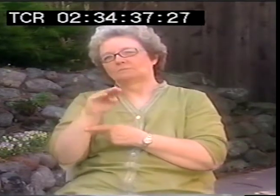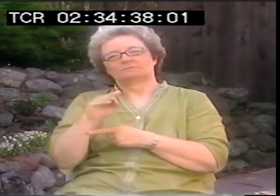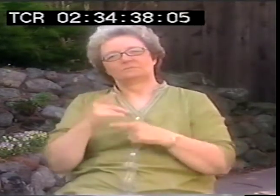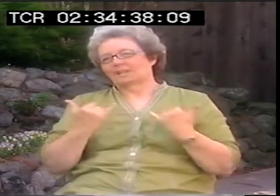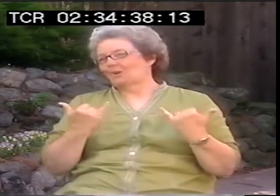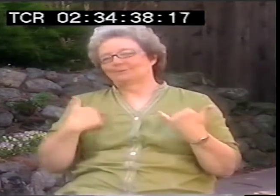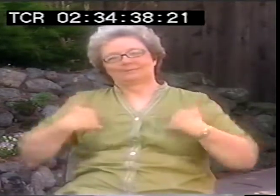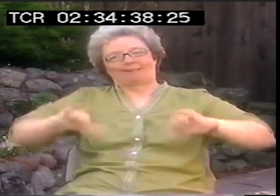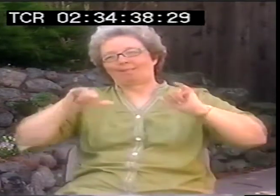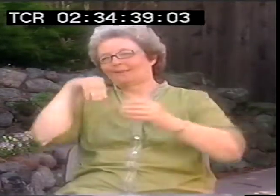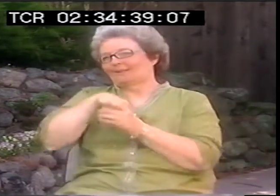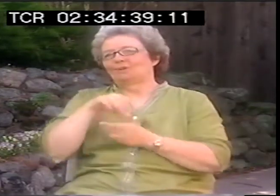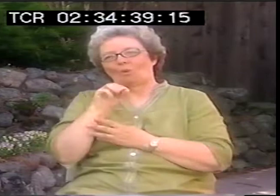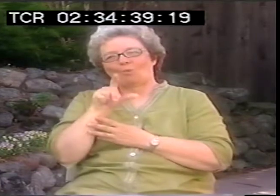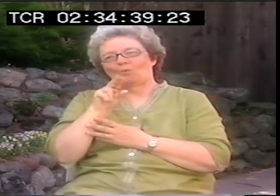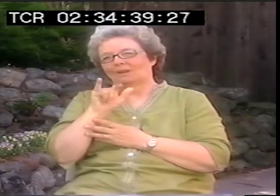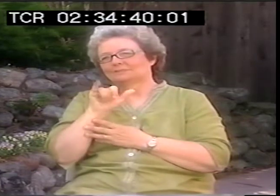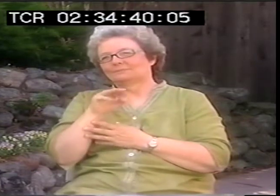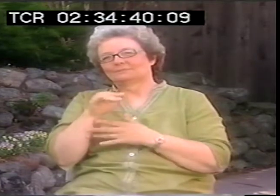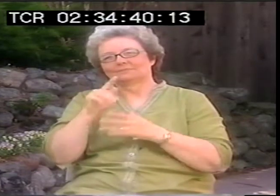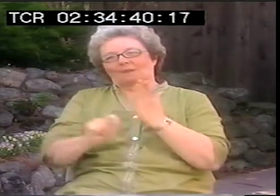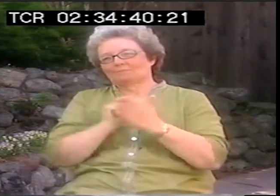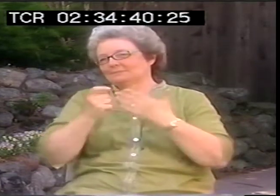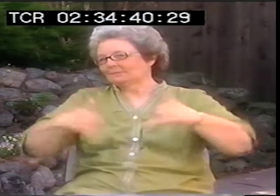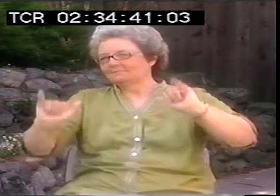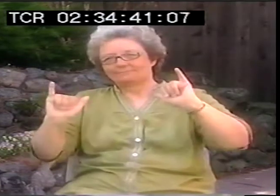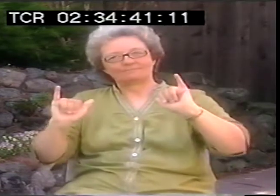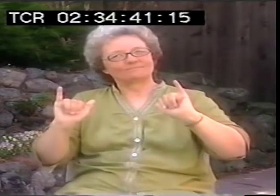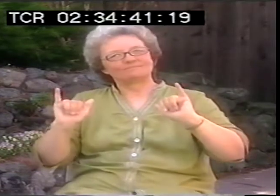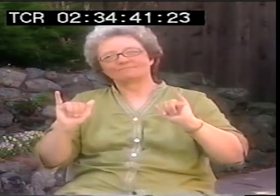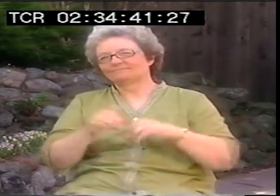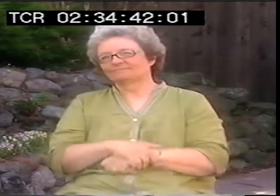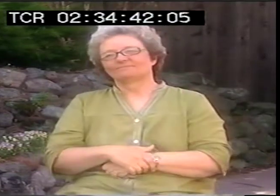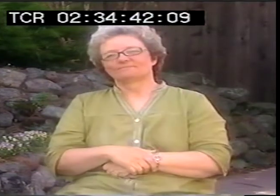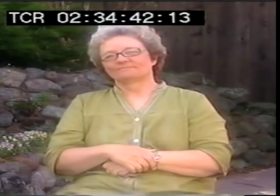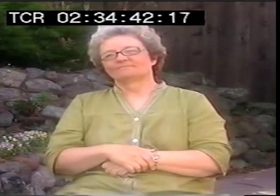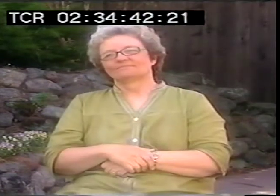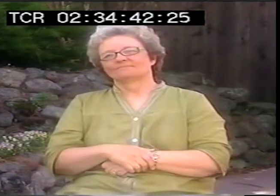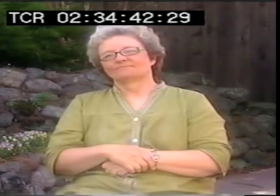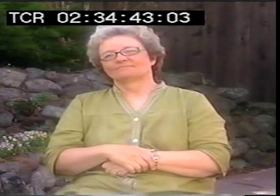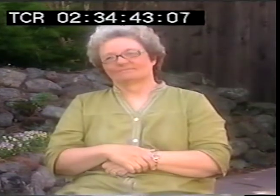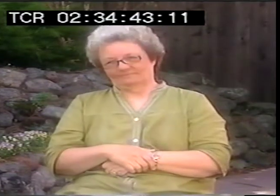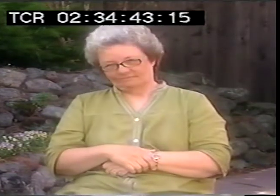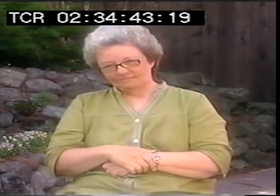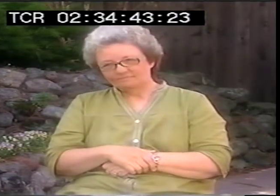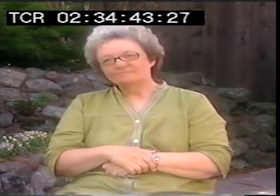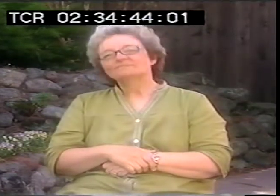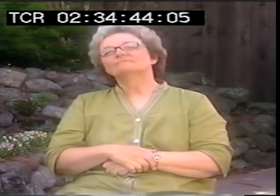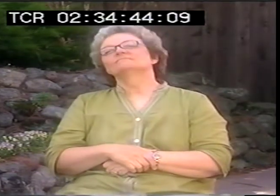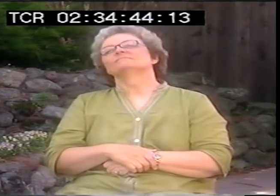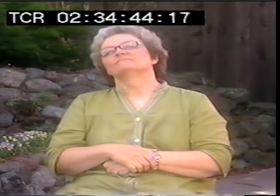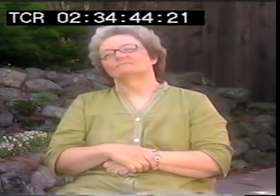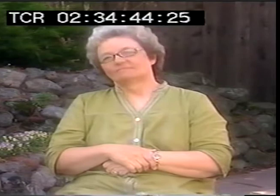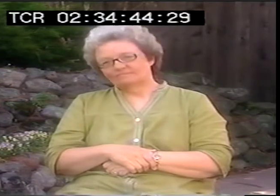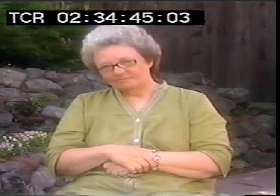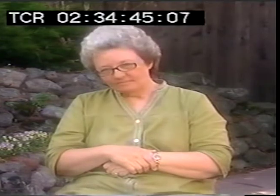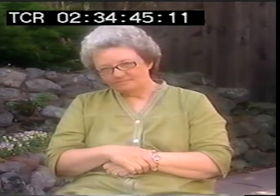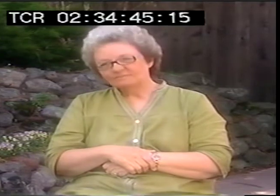effect the changes and become a post-colonialist society. We have to. Otherwise it will persist.